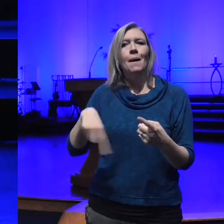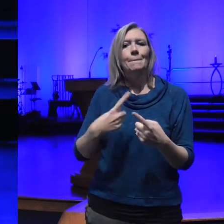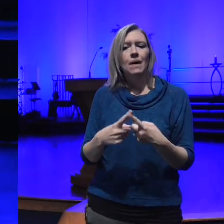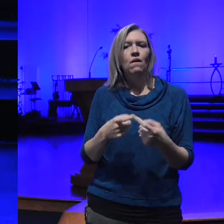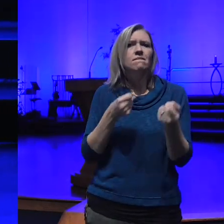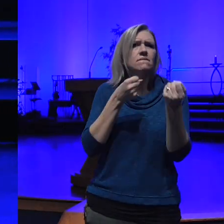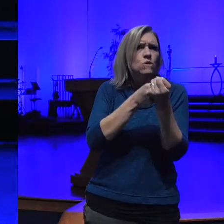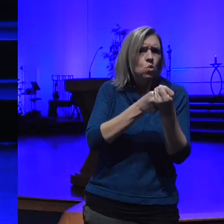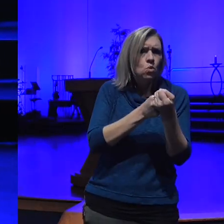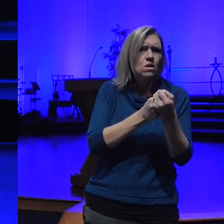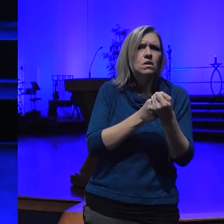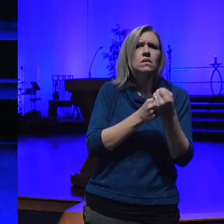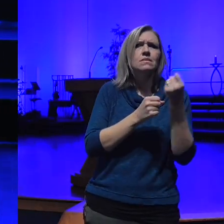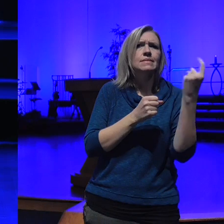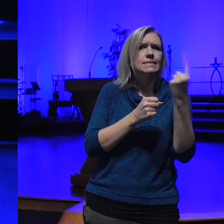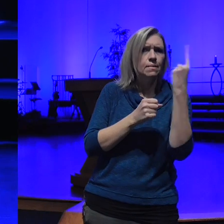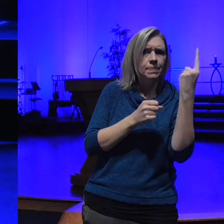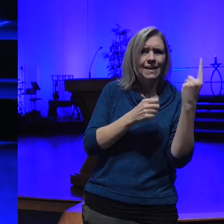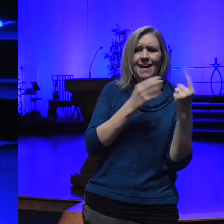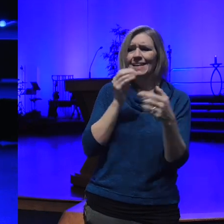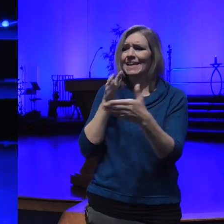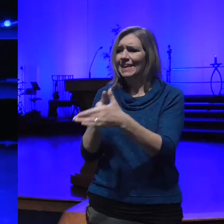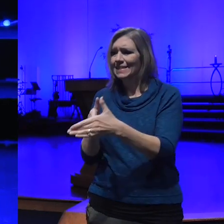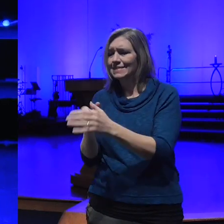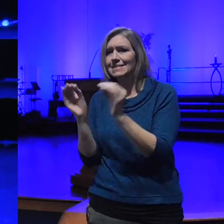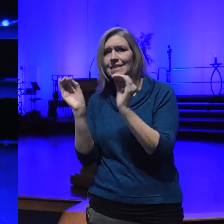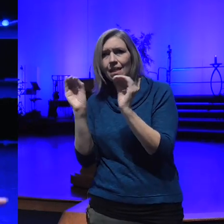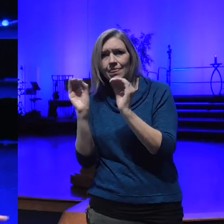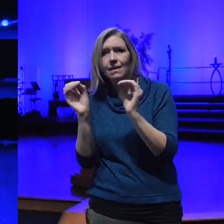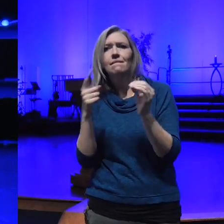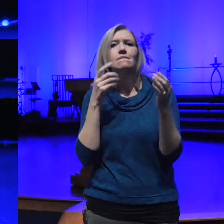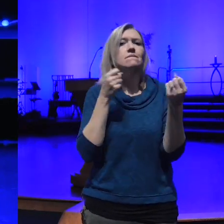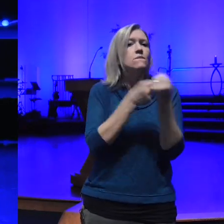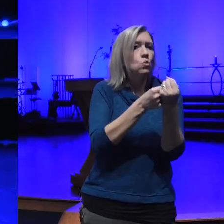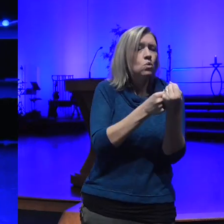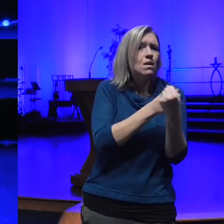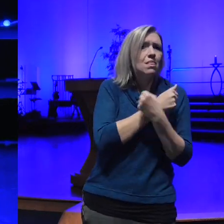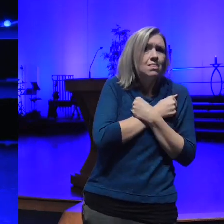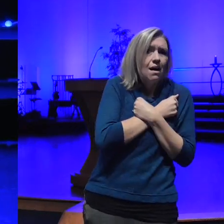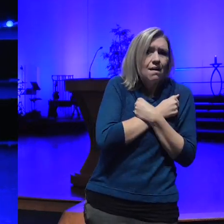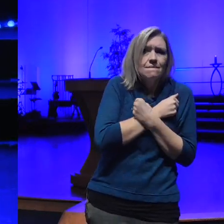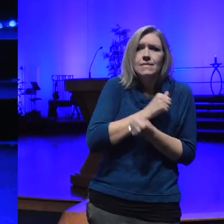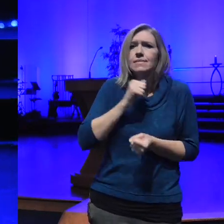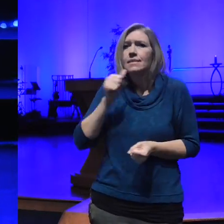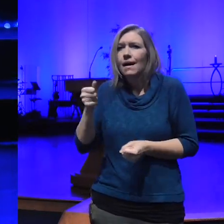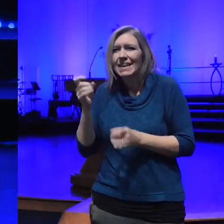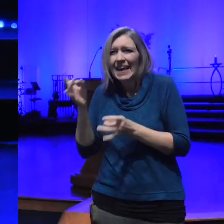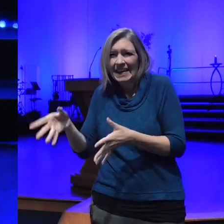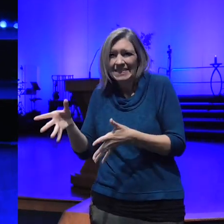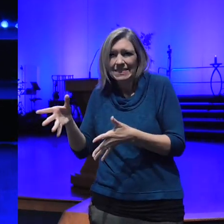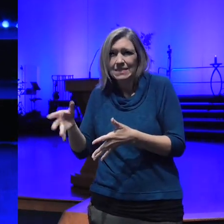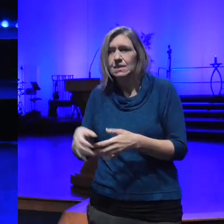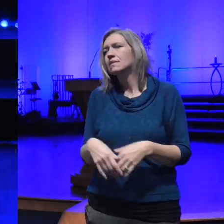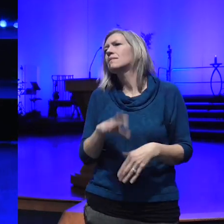nothing it was all about being for love and not hate it was all about the great Dr Martin Luther